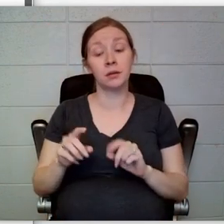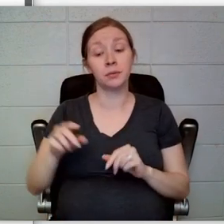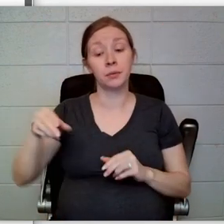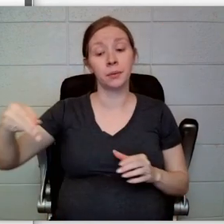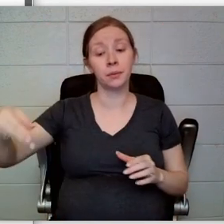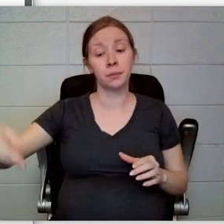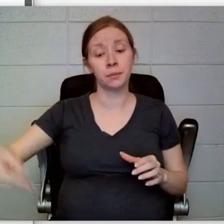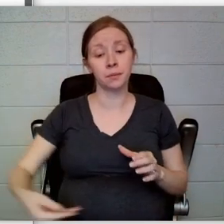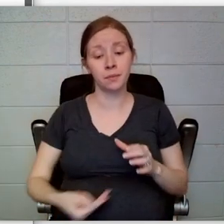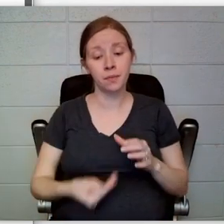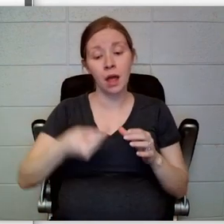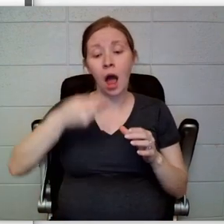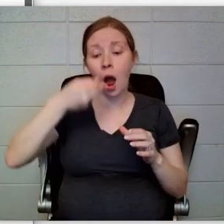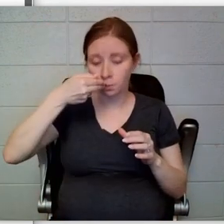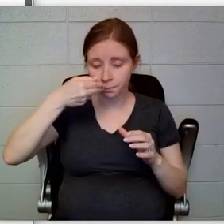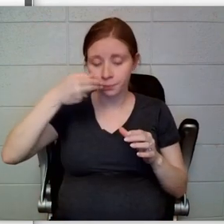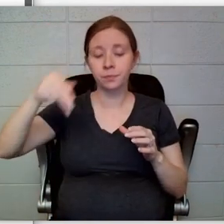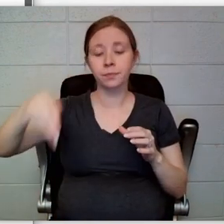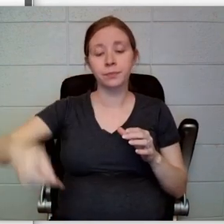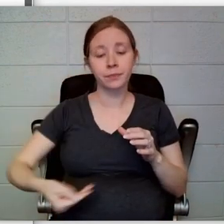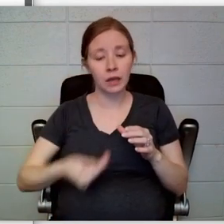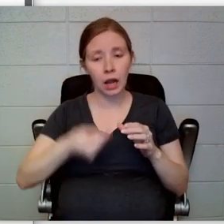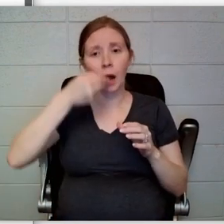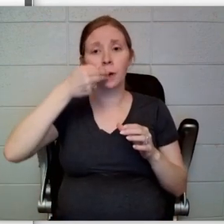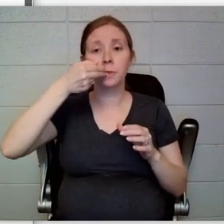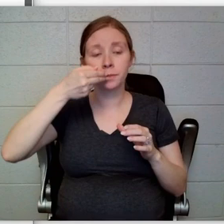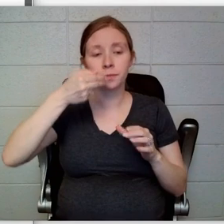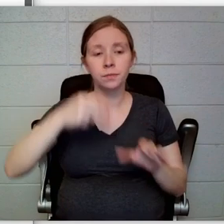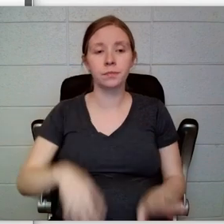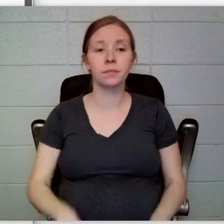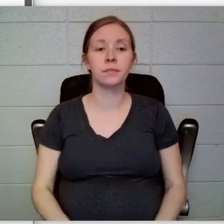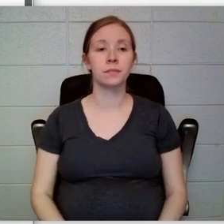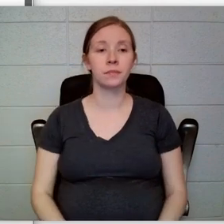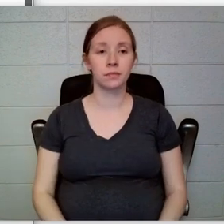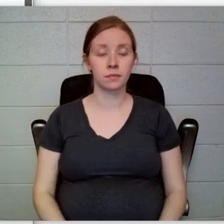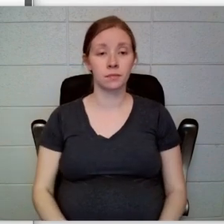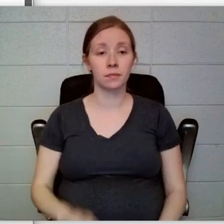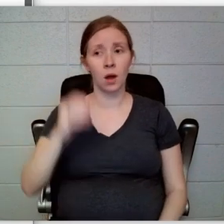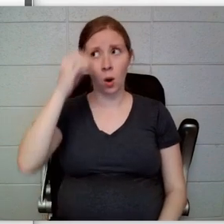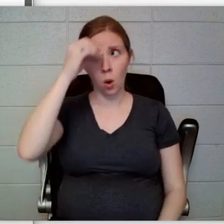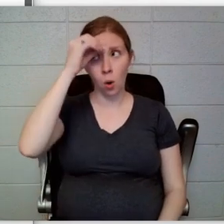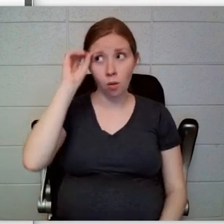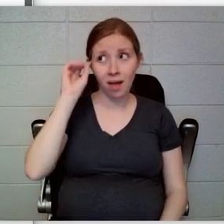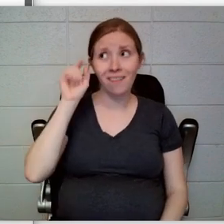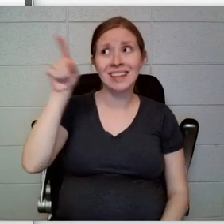and began to eat her oatmeal. Count Olaf had eaten some, so it probably wasn’t